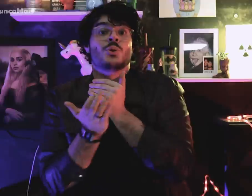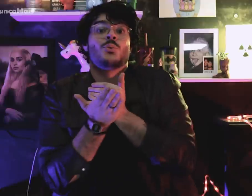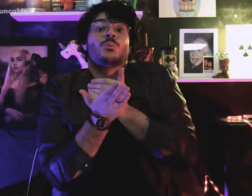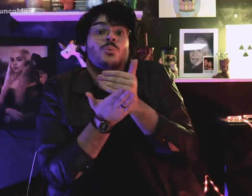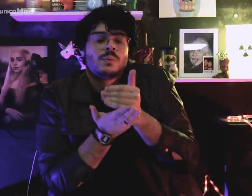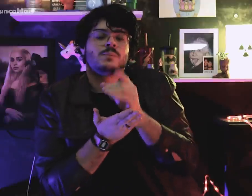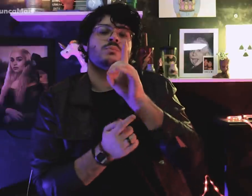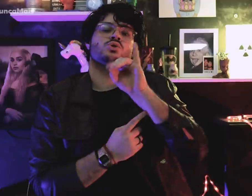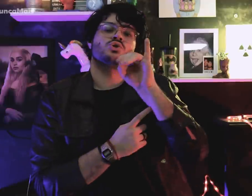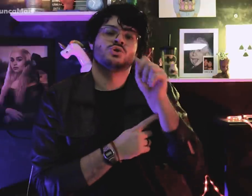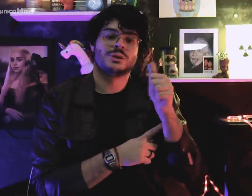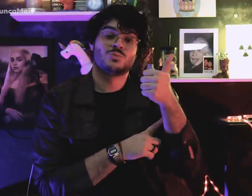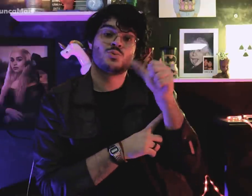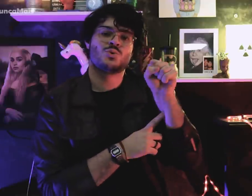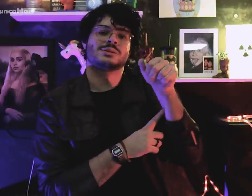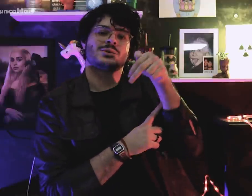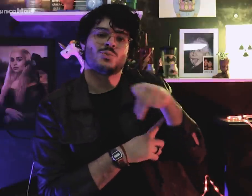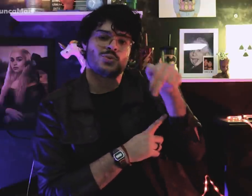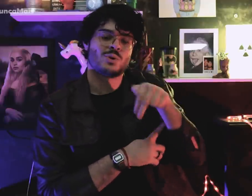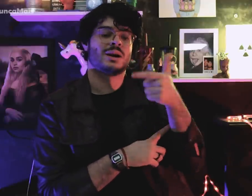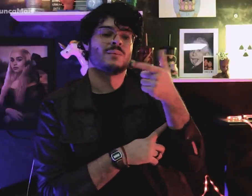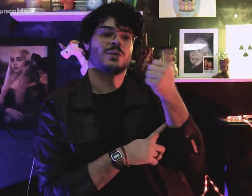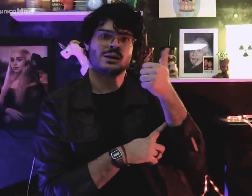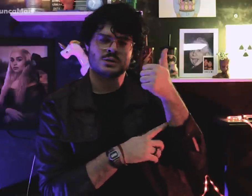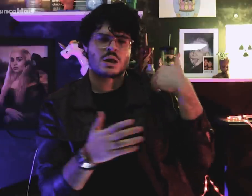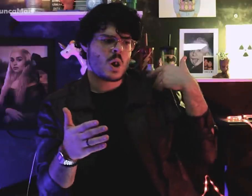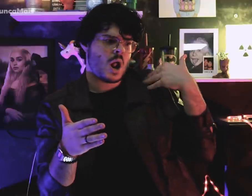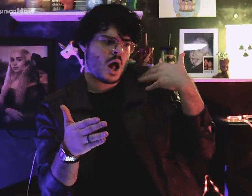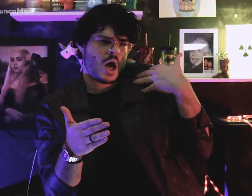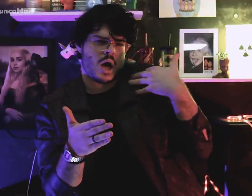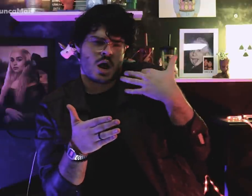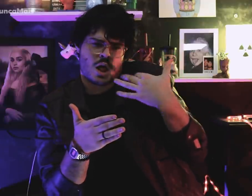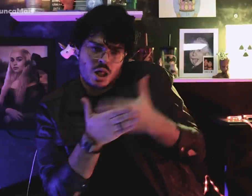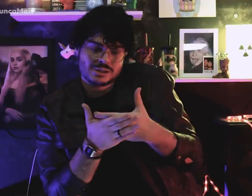desde 18 de novembro de 2011,